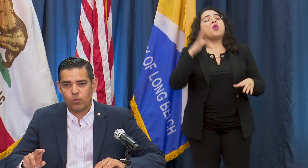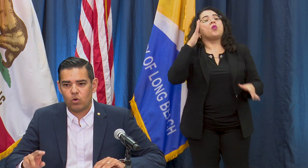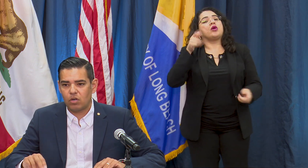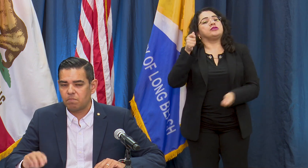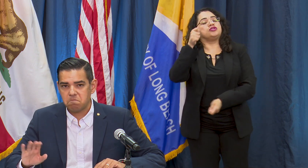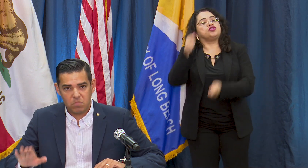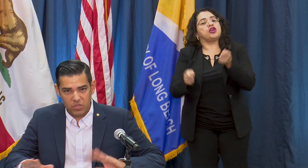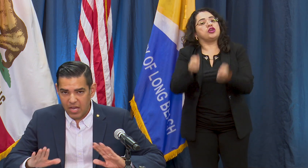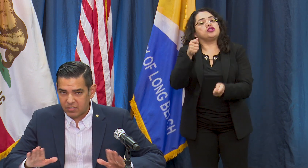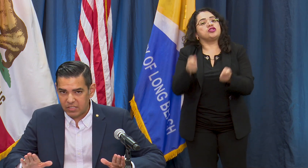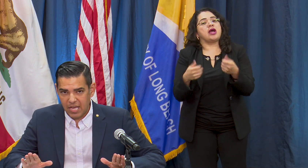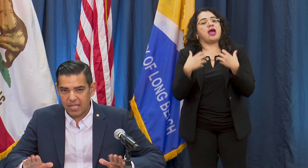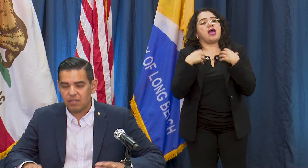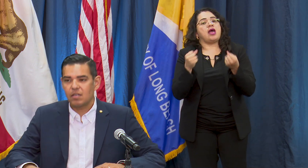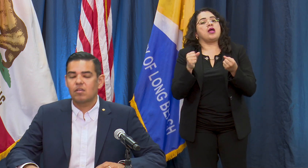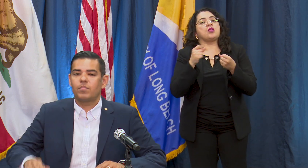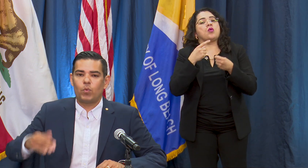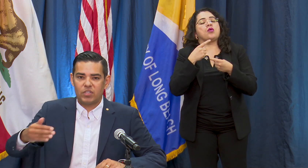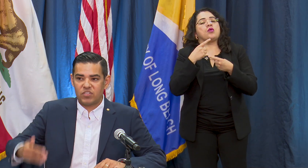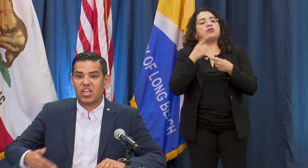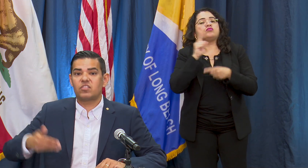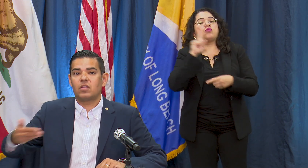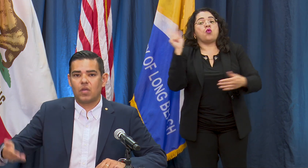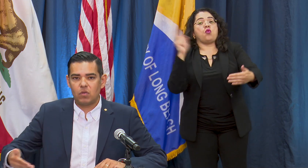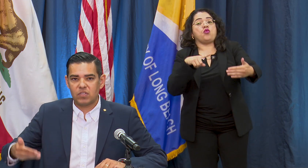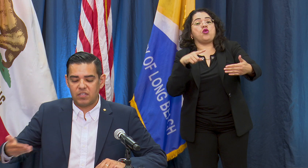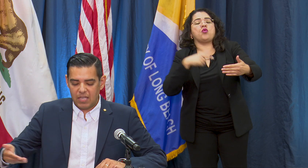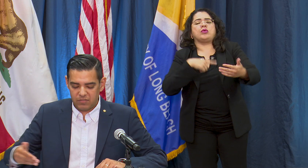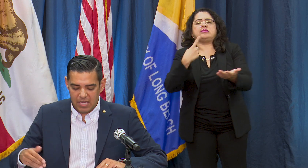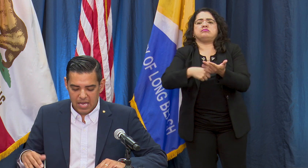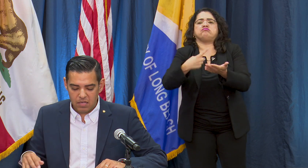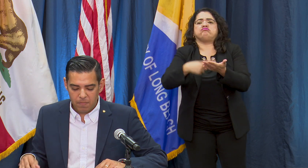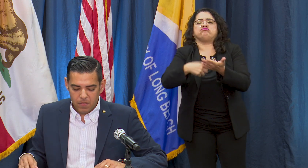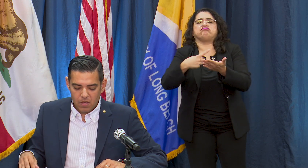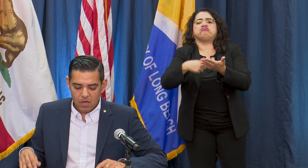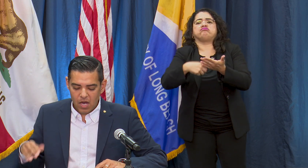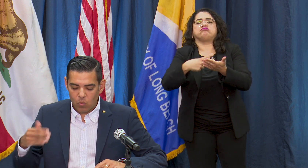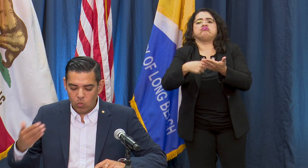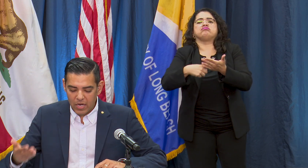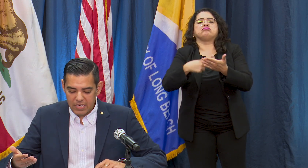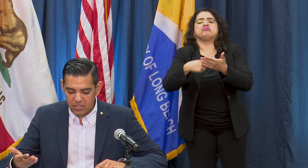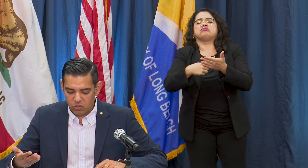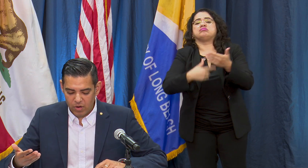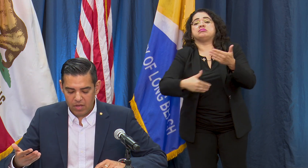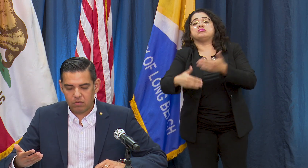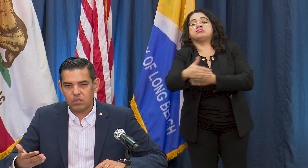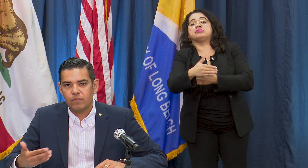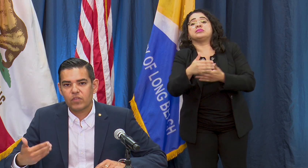order, not today, but we're discussing those in the days ahead. One is around